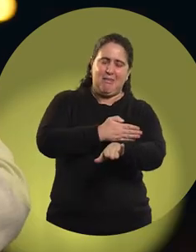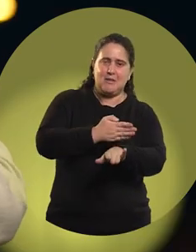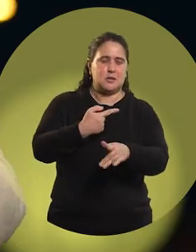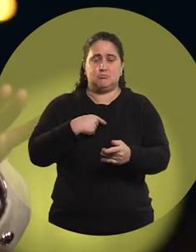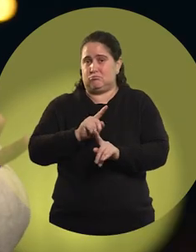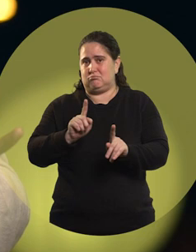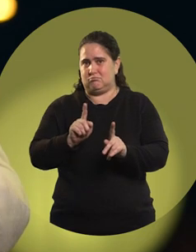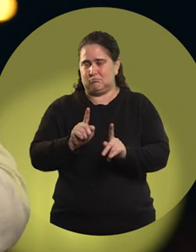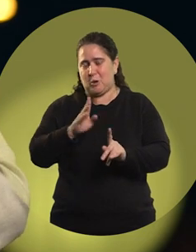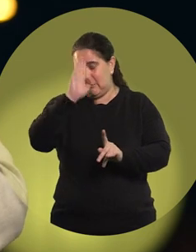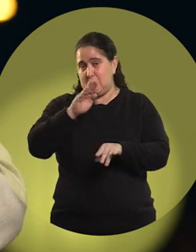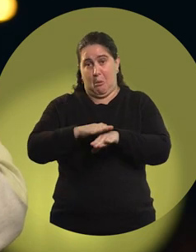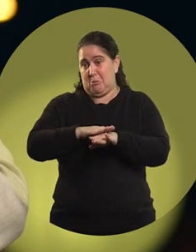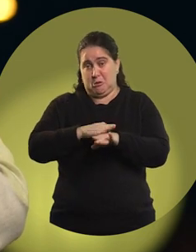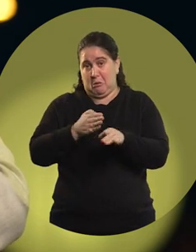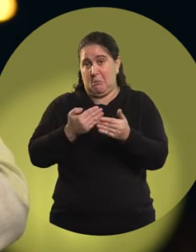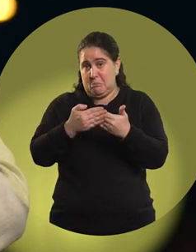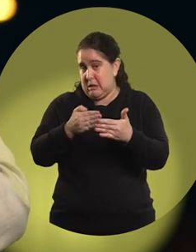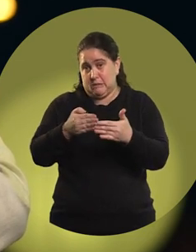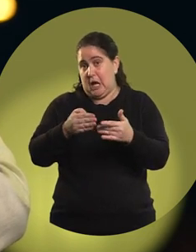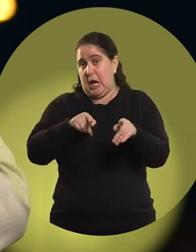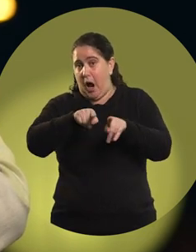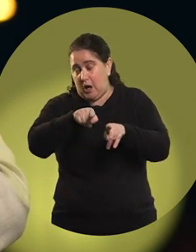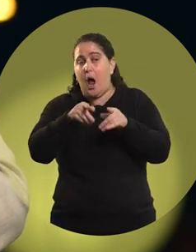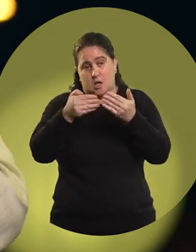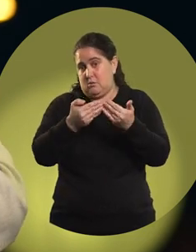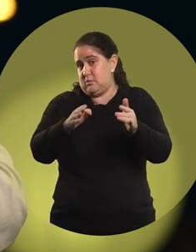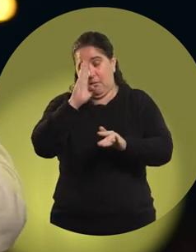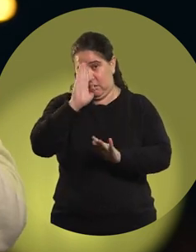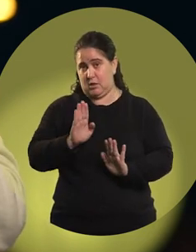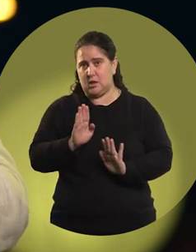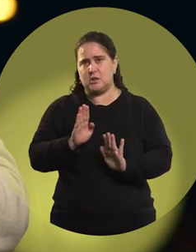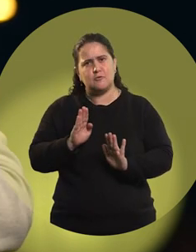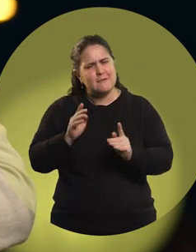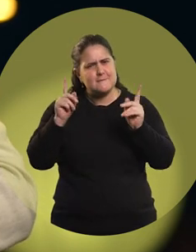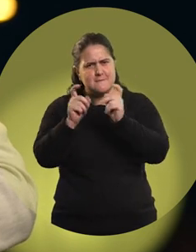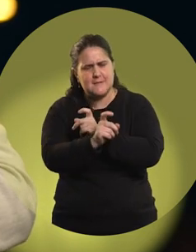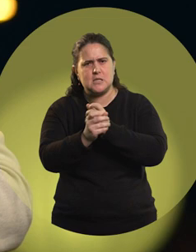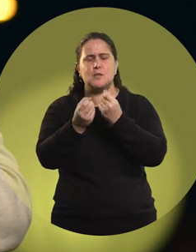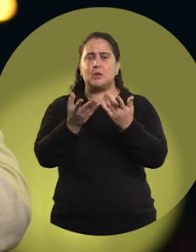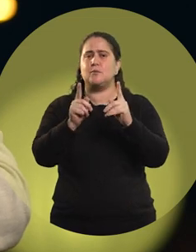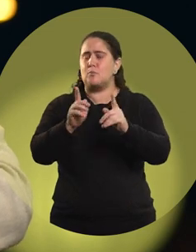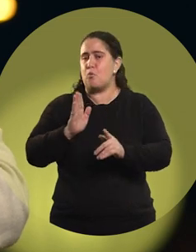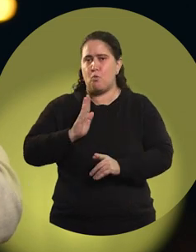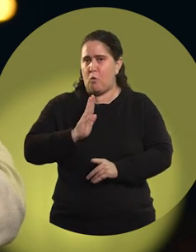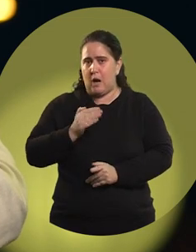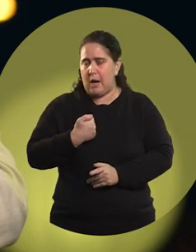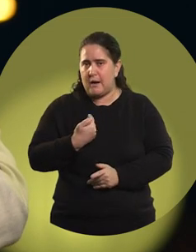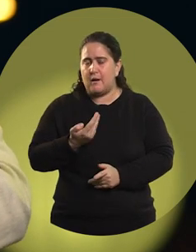I learned racing and it was very hard because, due to being a woman